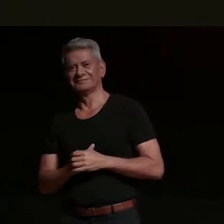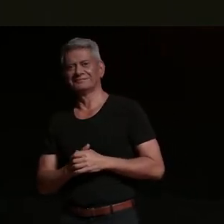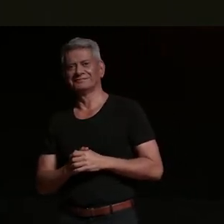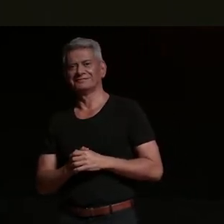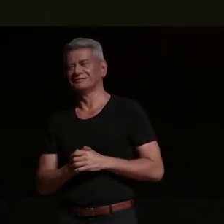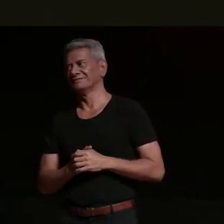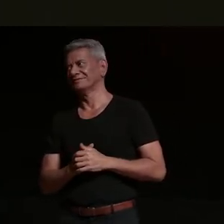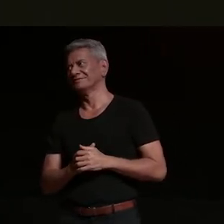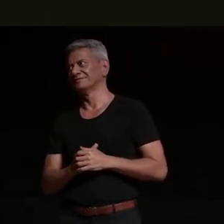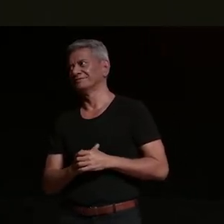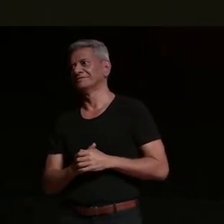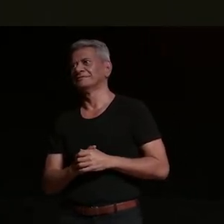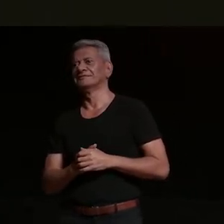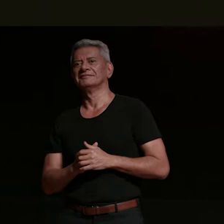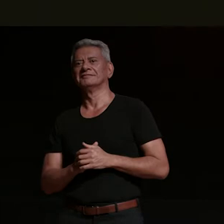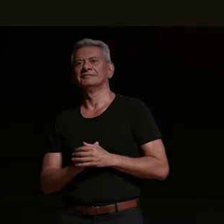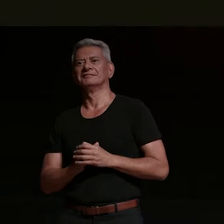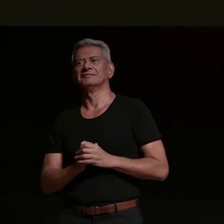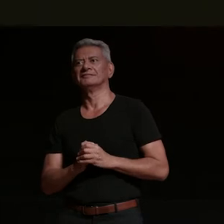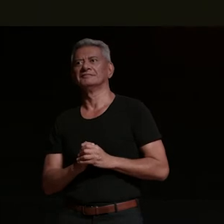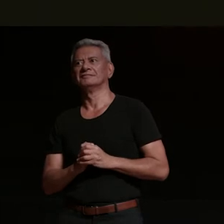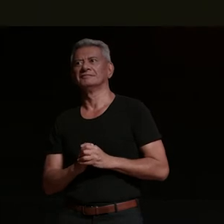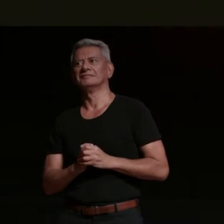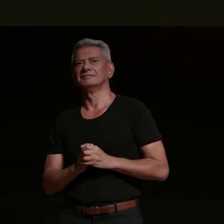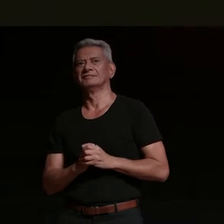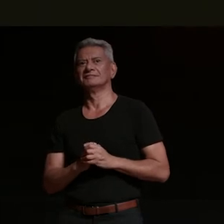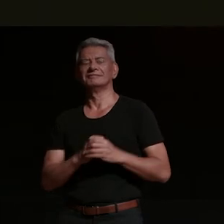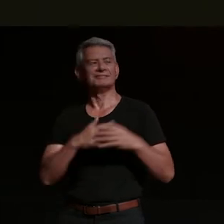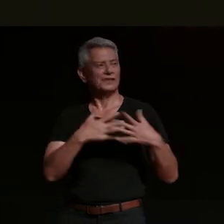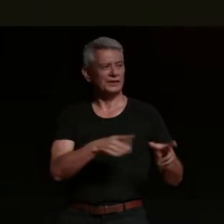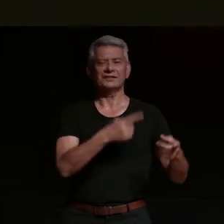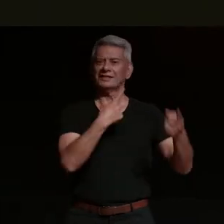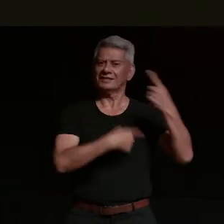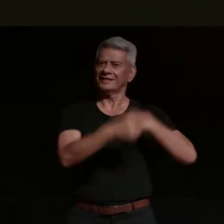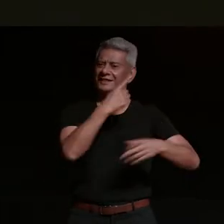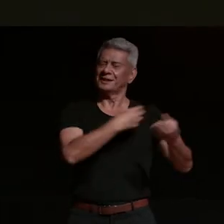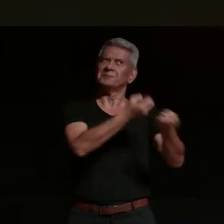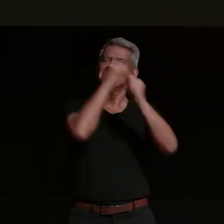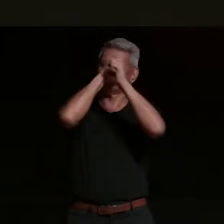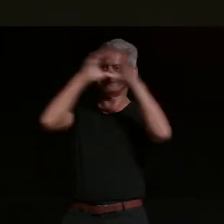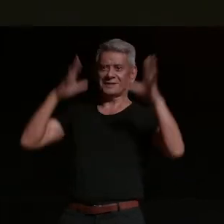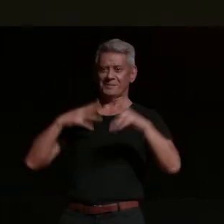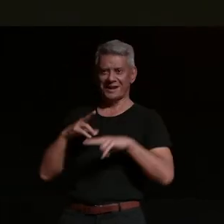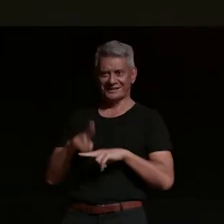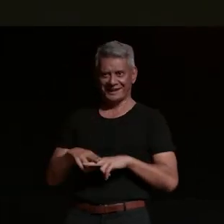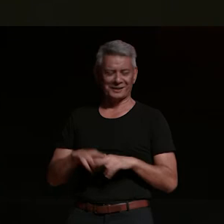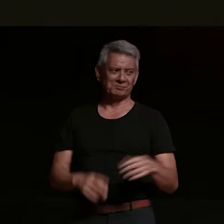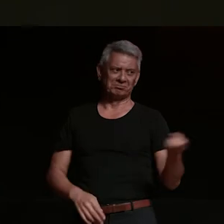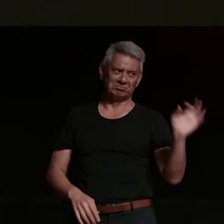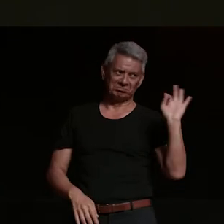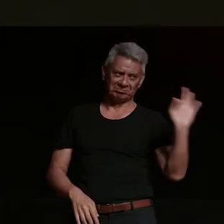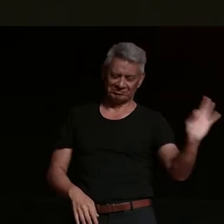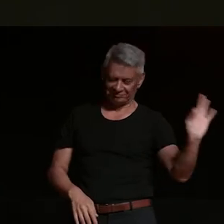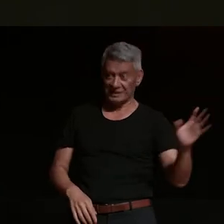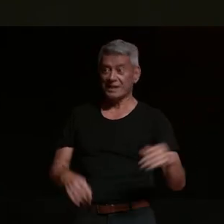oh oh you've just described my dad so perfectly jules um it's funny because you were talking about